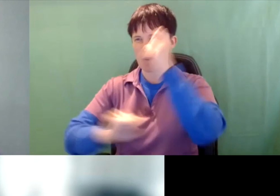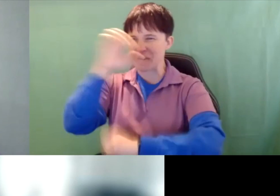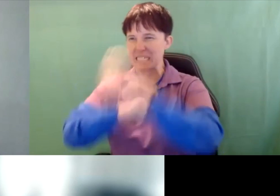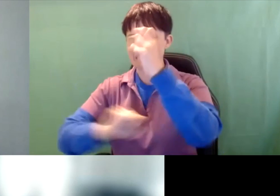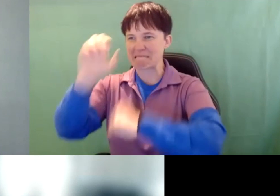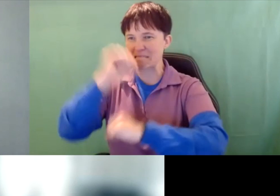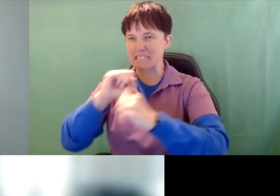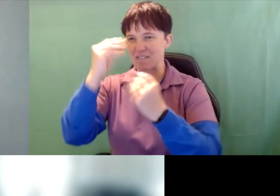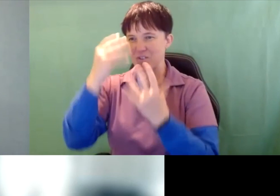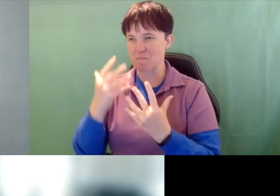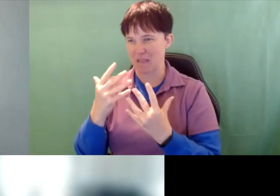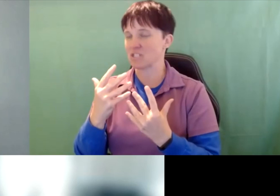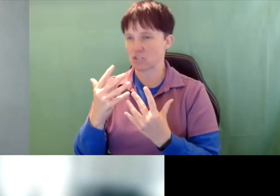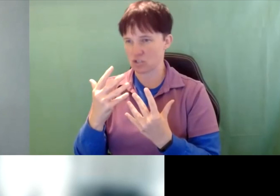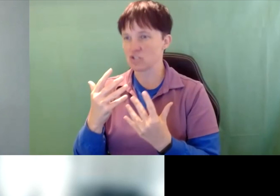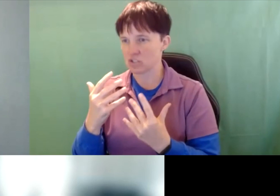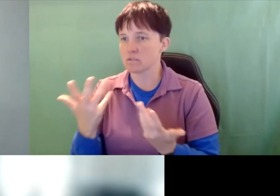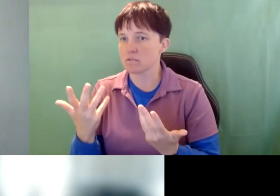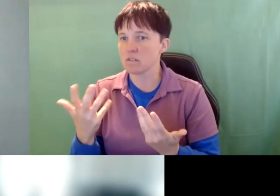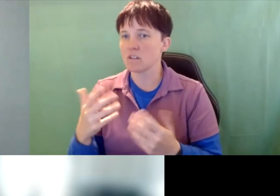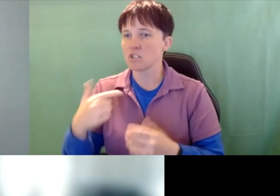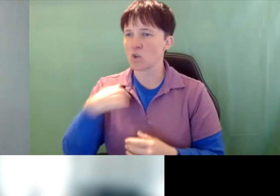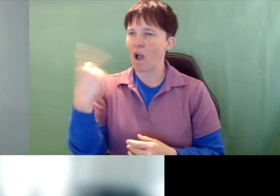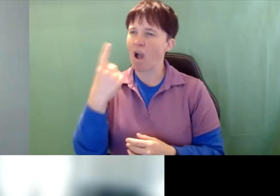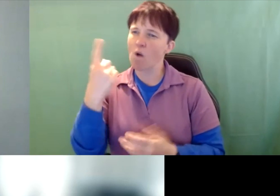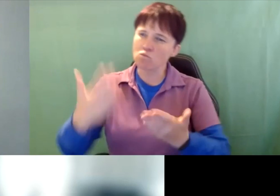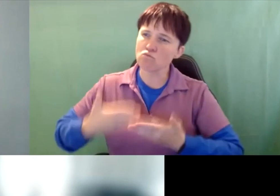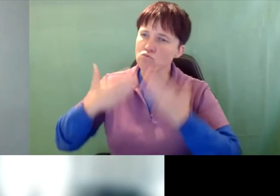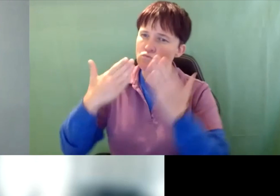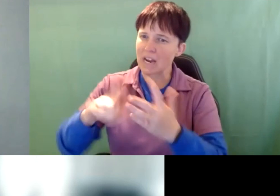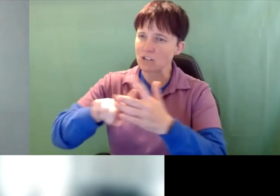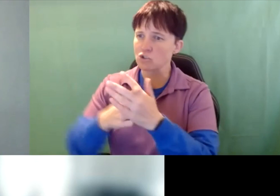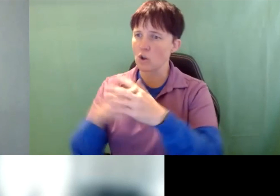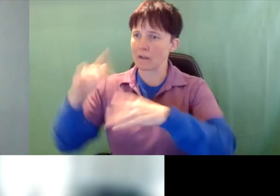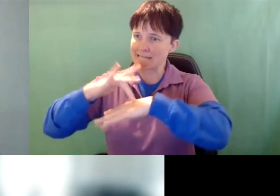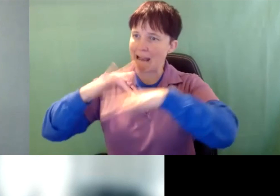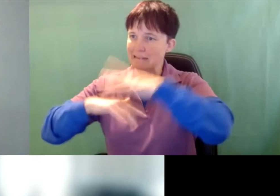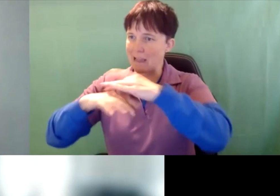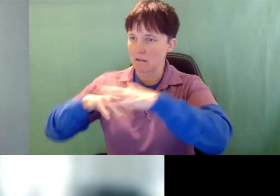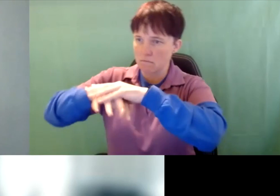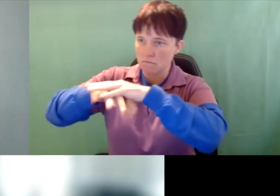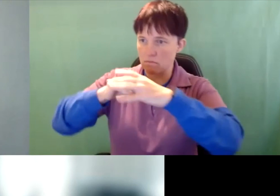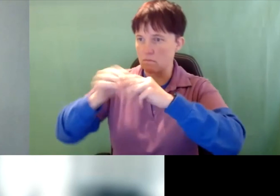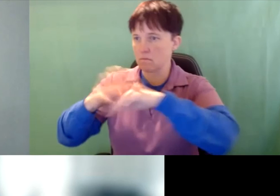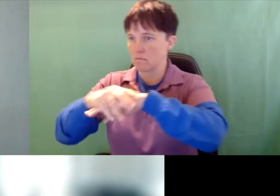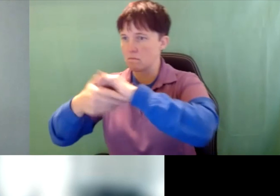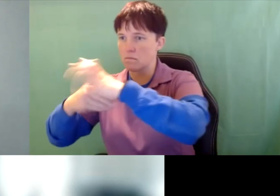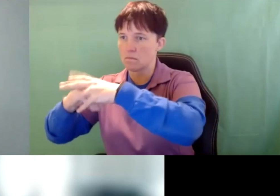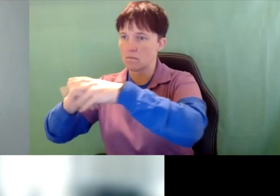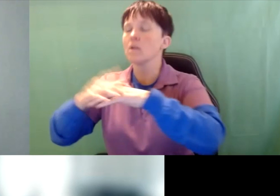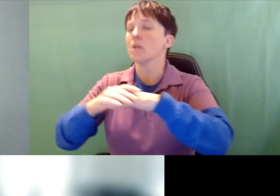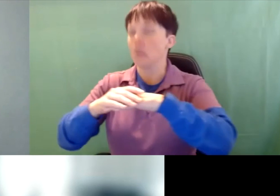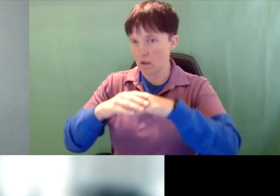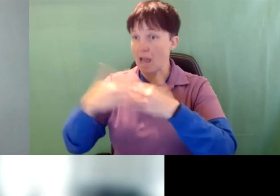have field losses and that kind of thing. So I always recommend to start at tactile